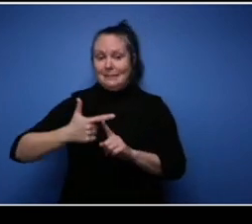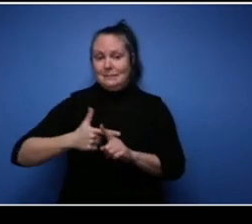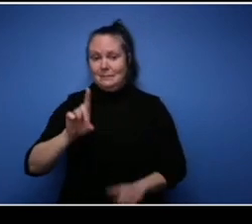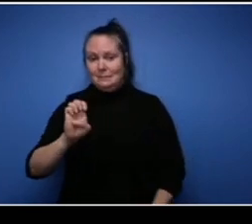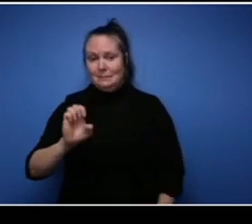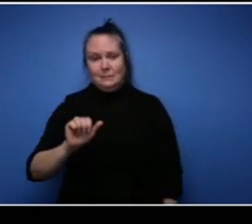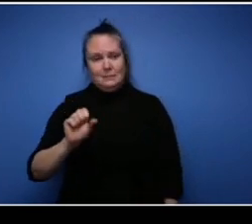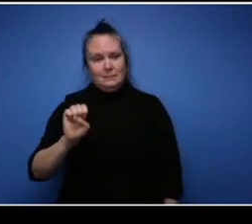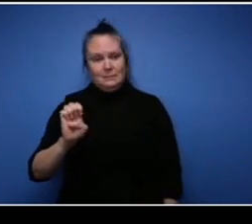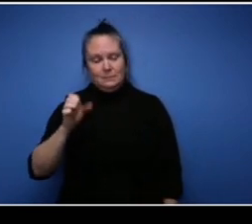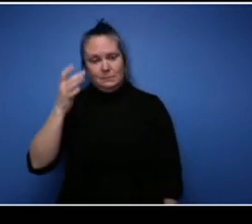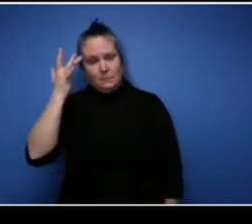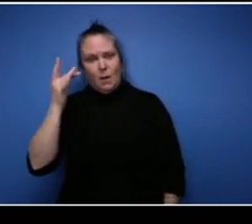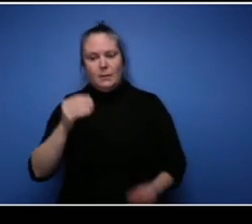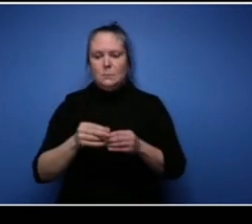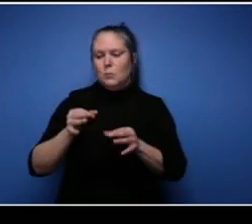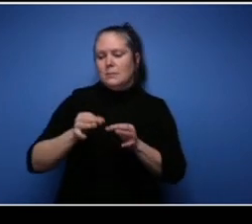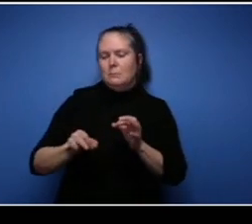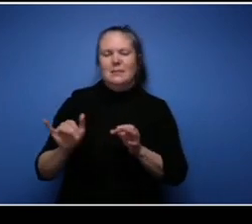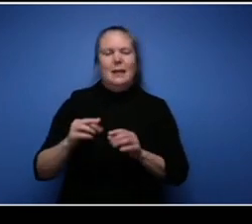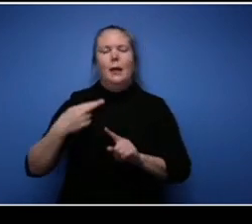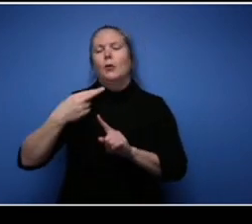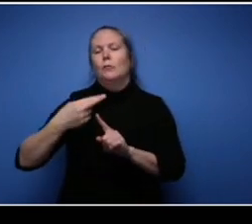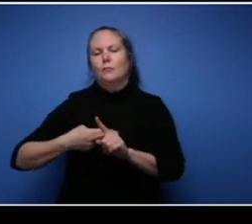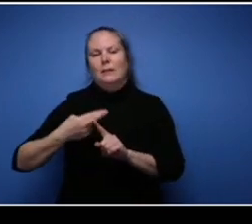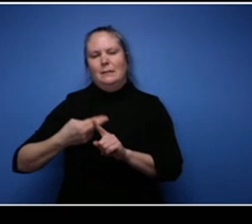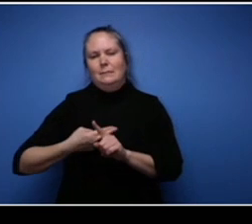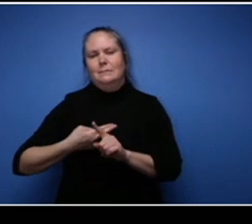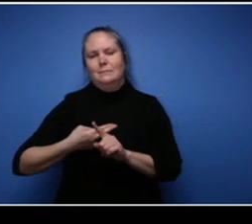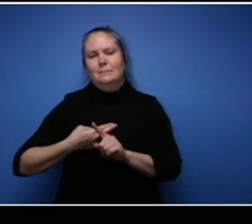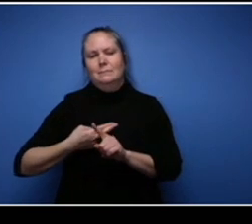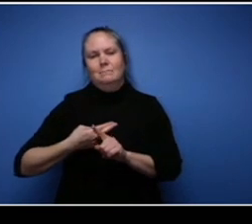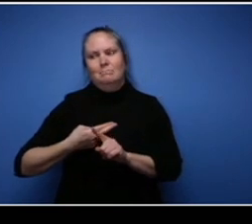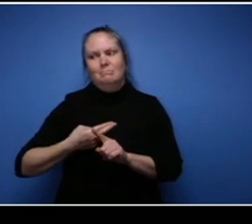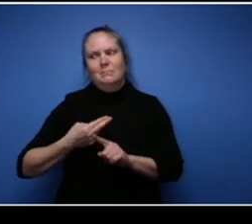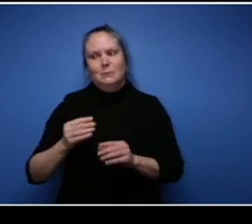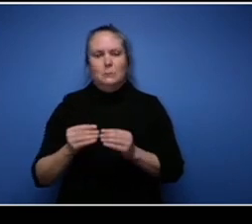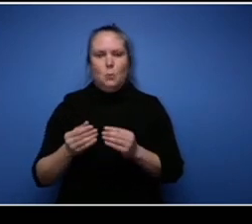it was almost like renting uh to get started in the business so it's just different avenues